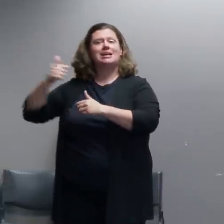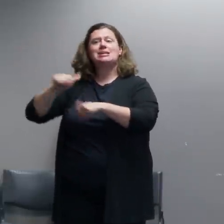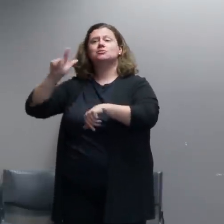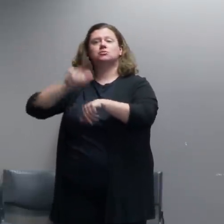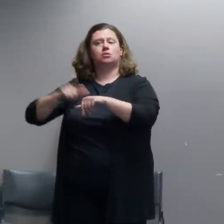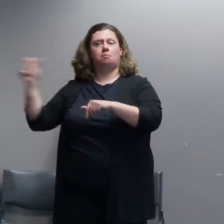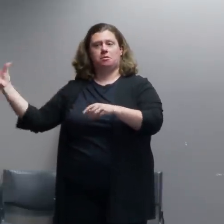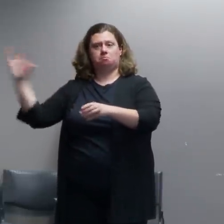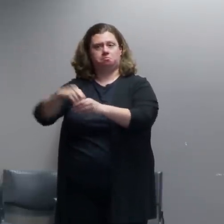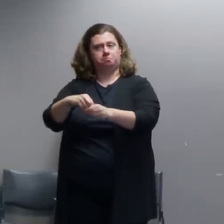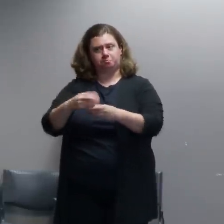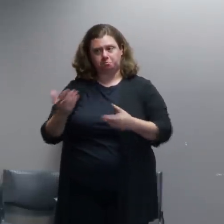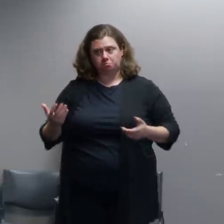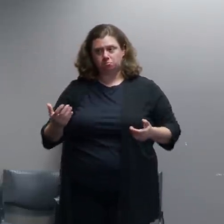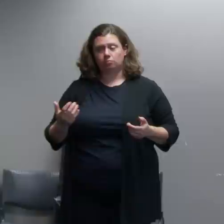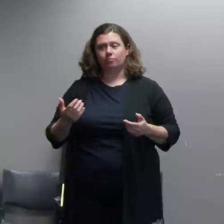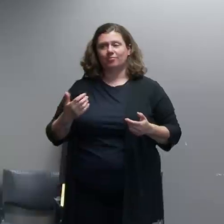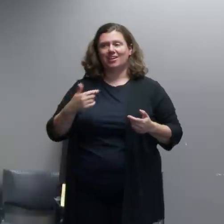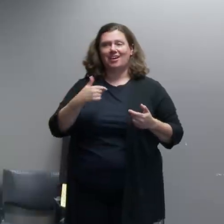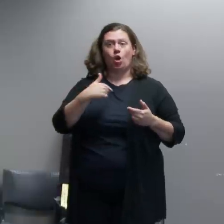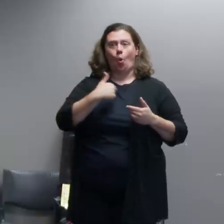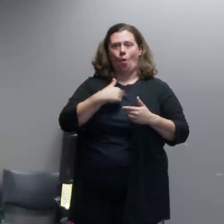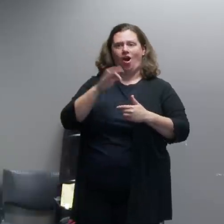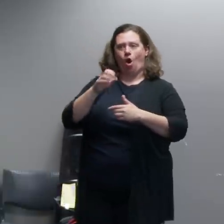are in their jurisdiction anywhere in the United States so